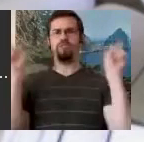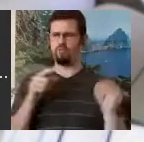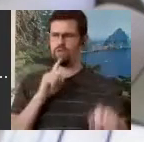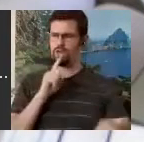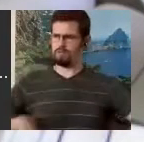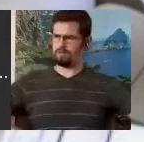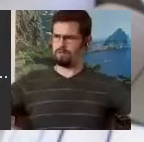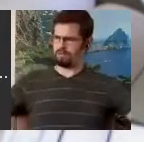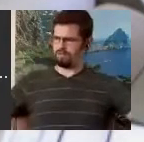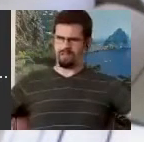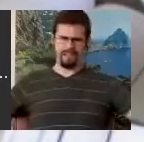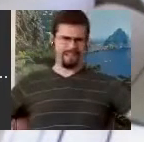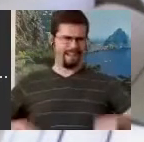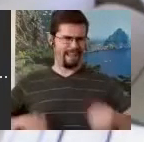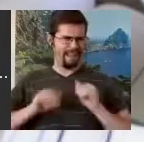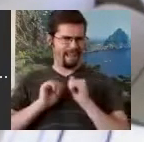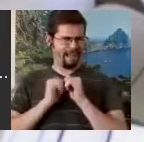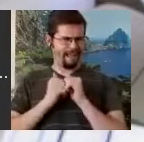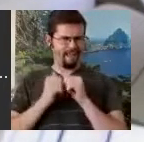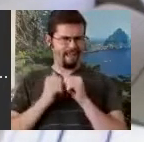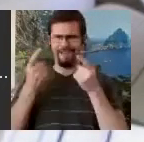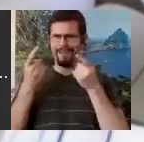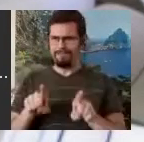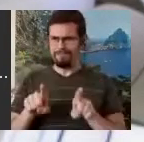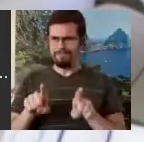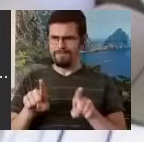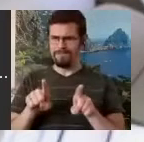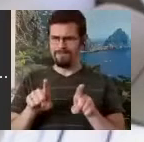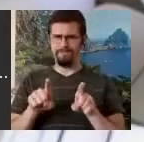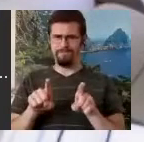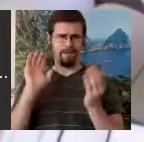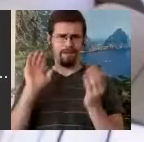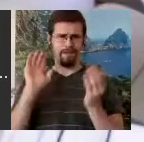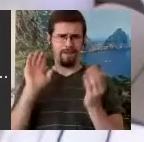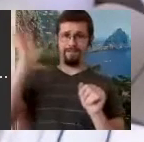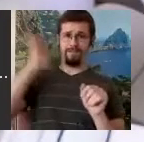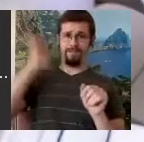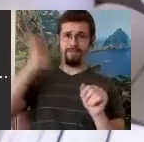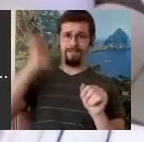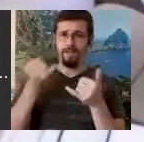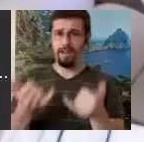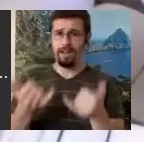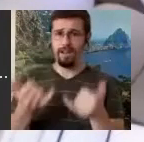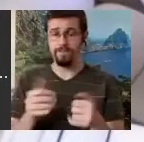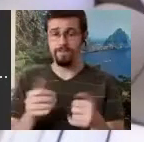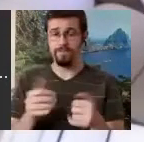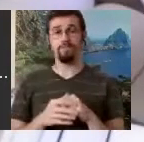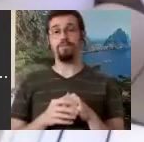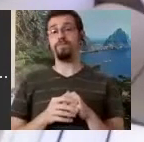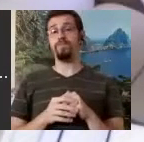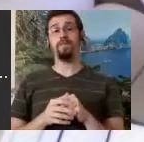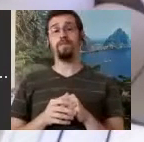it evolve where it is today? Well, it didn't start alone. This did start out